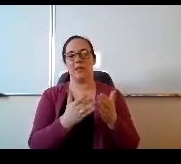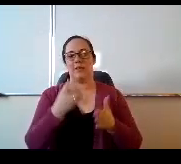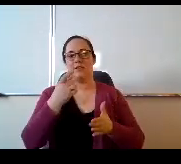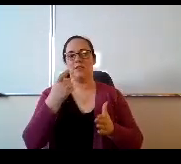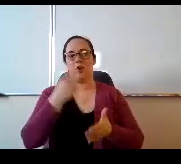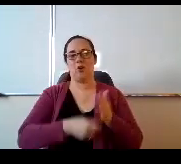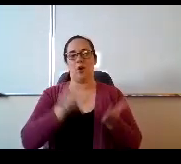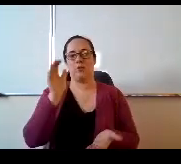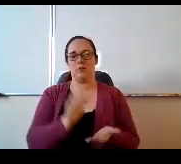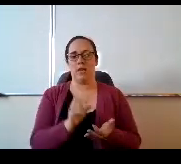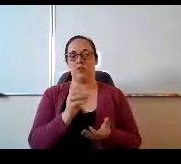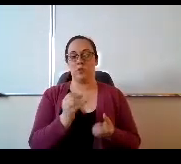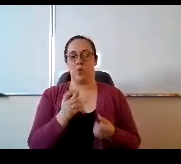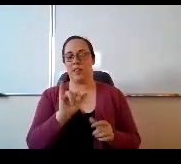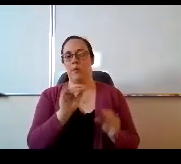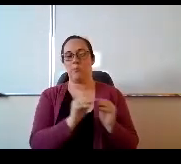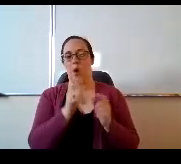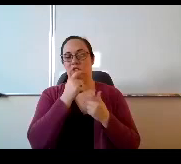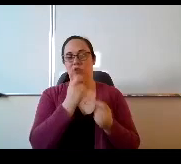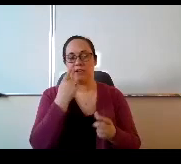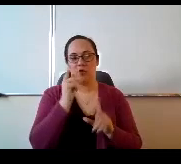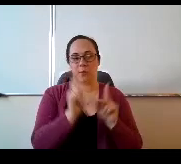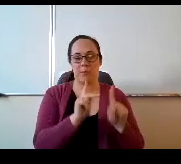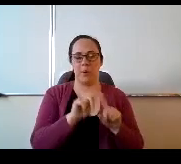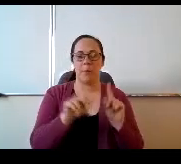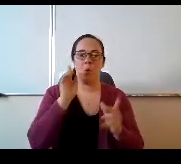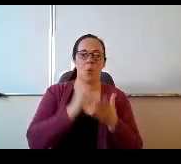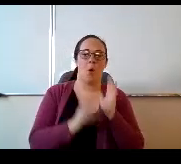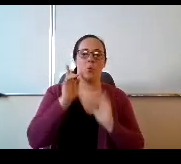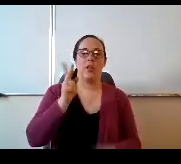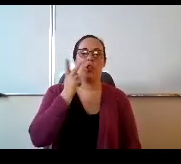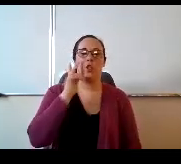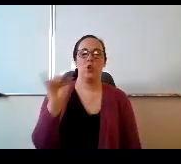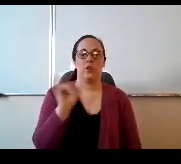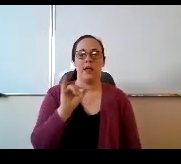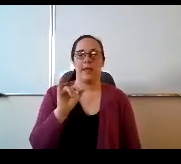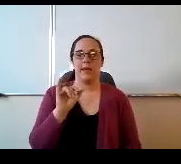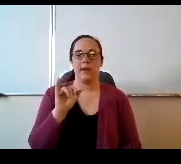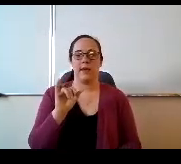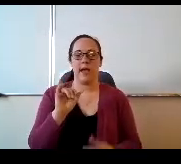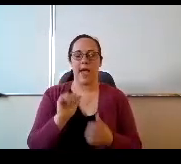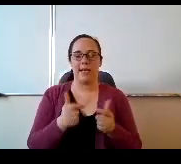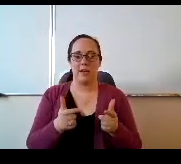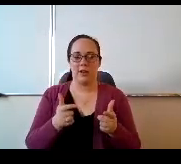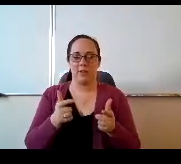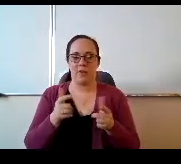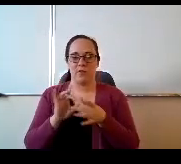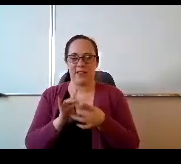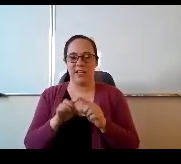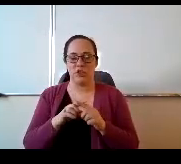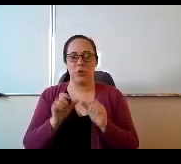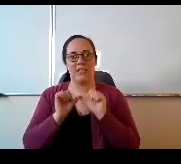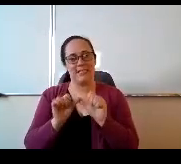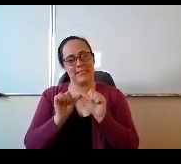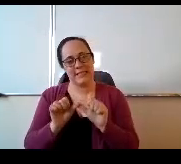So what does this look like in terms of a suite of things that we do two or three years down? Sustainability, right?